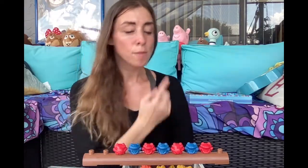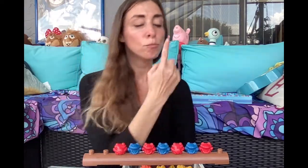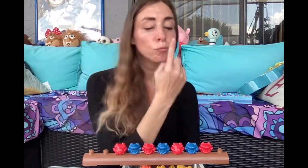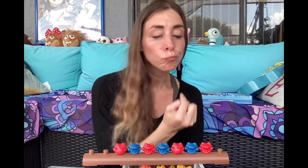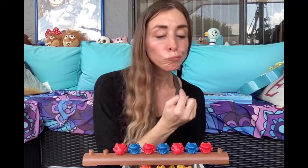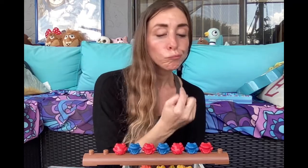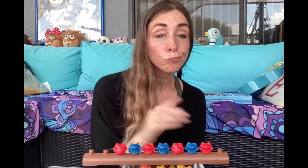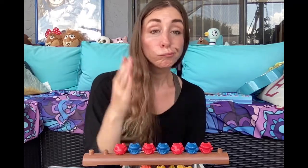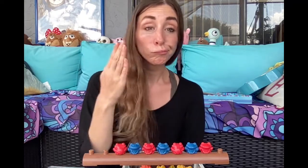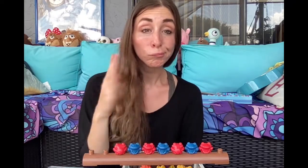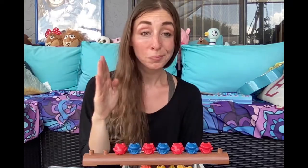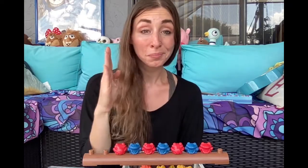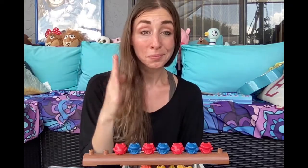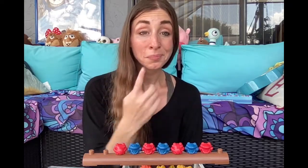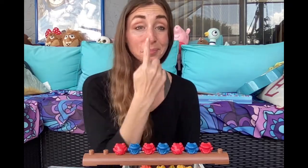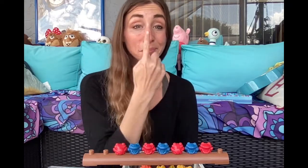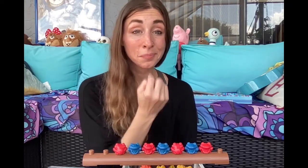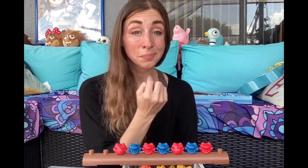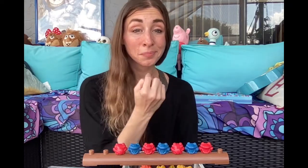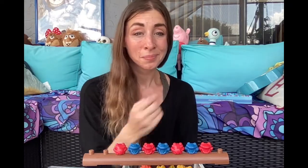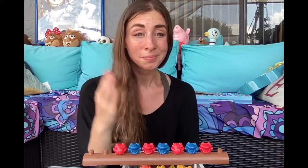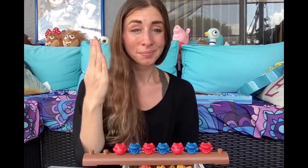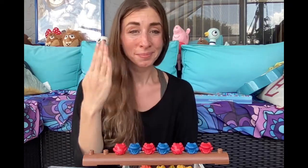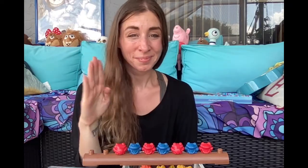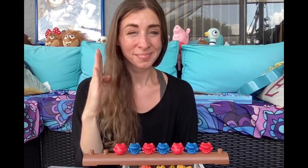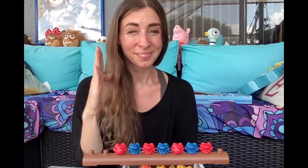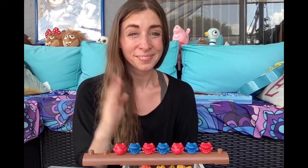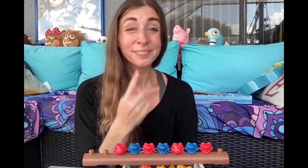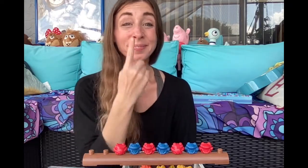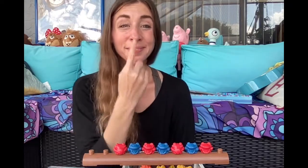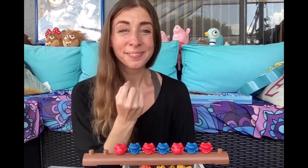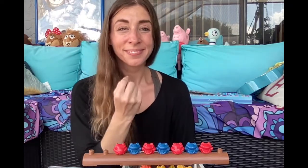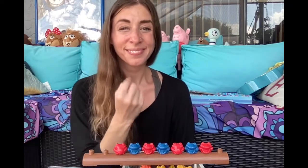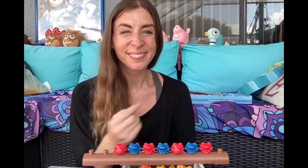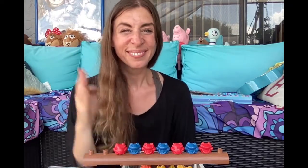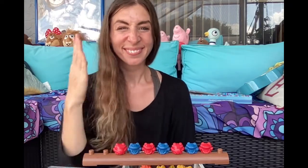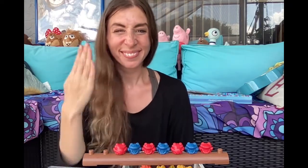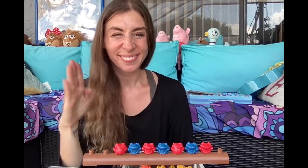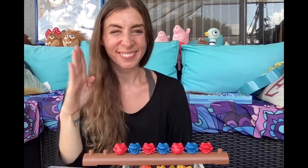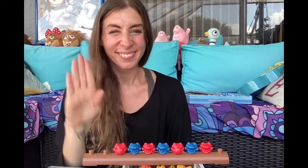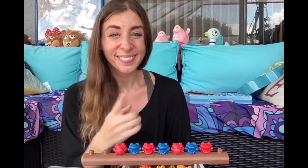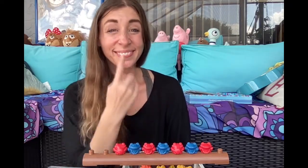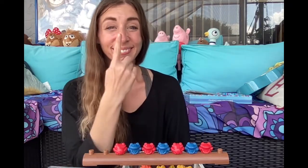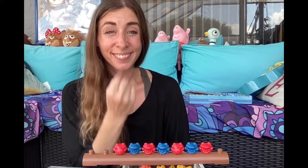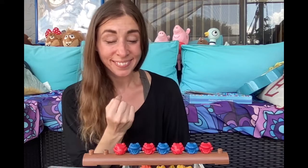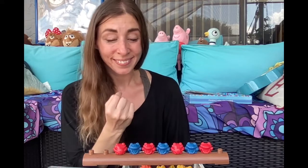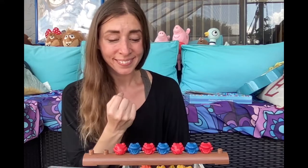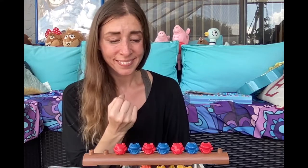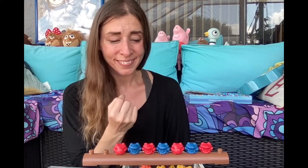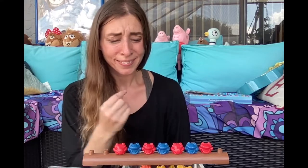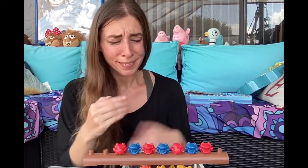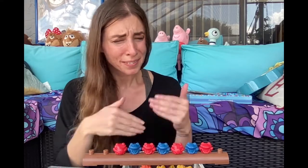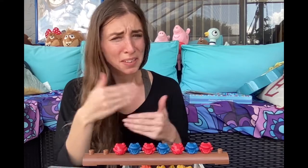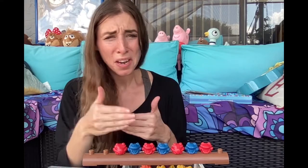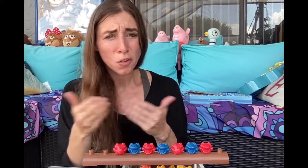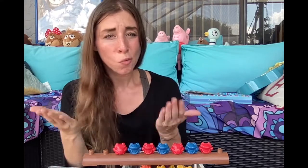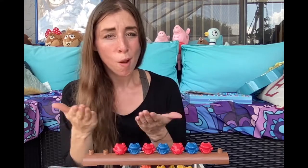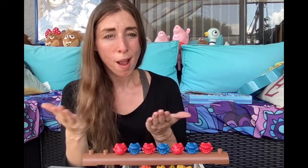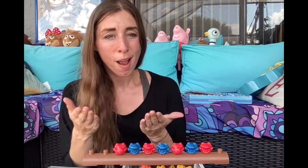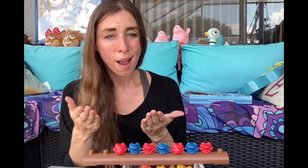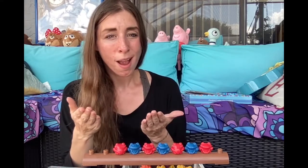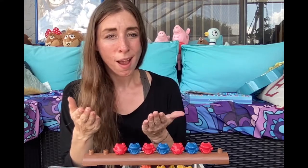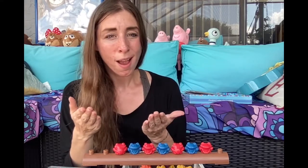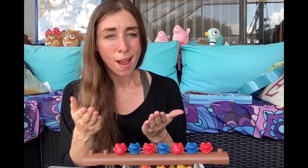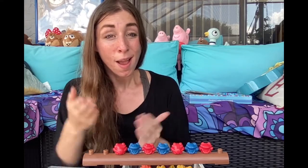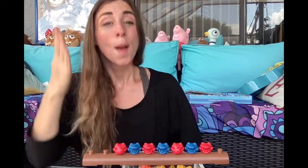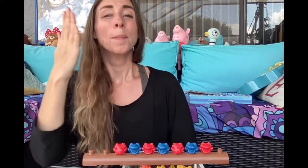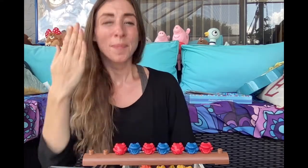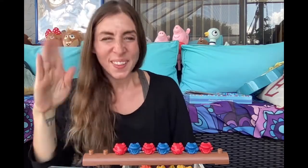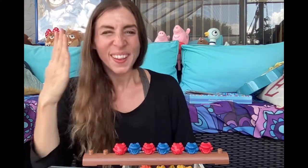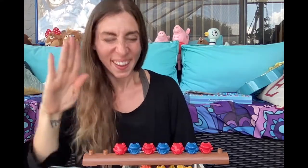Red blue red blue red blue red what comes next? Blue